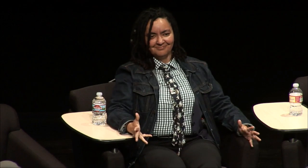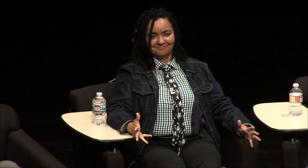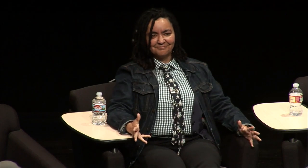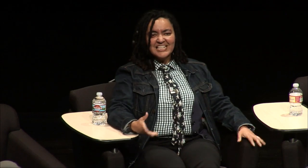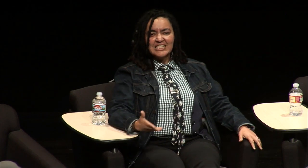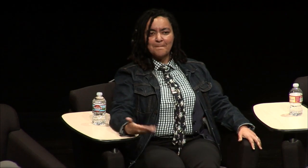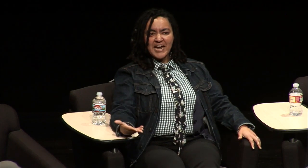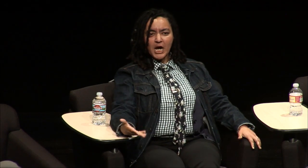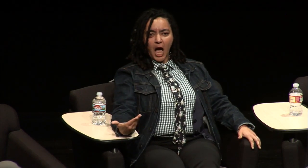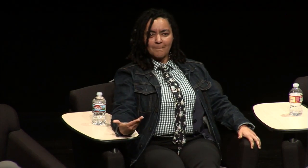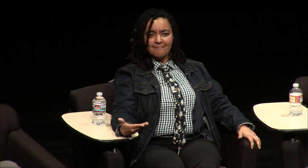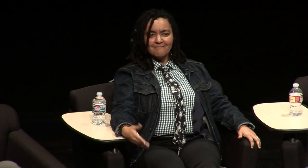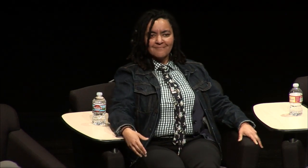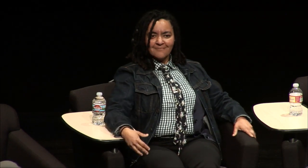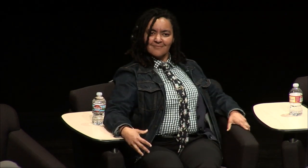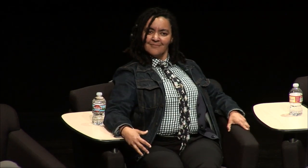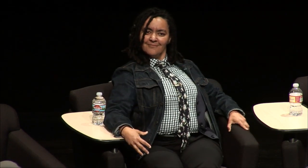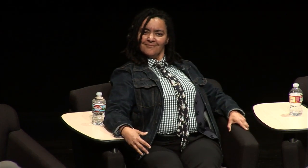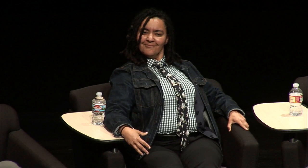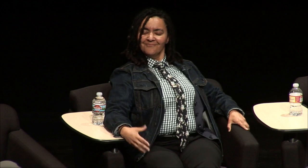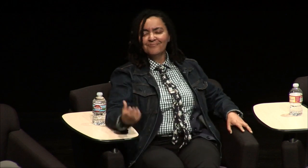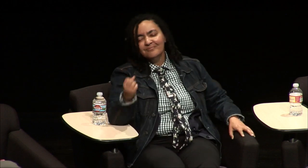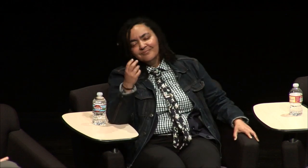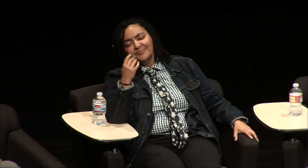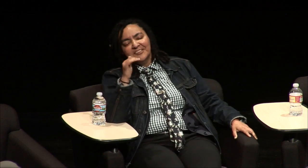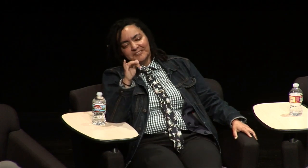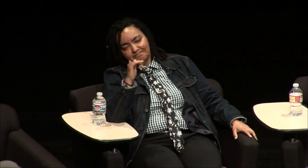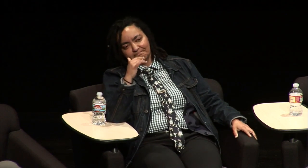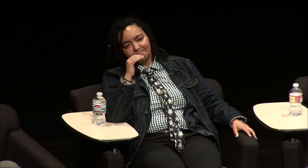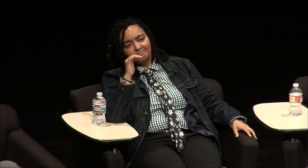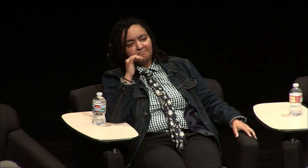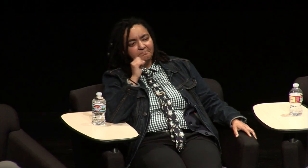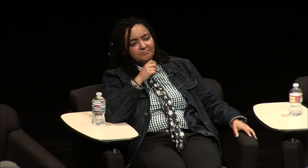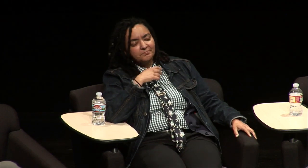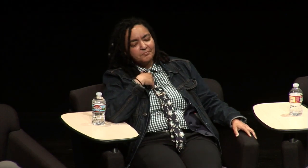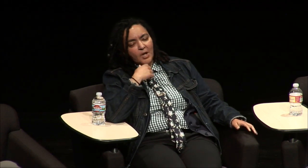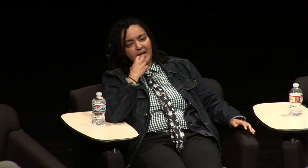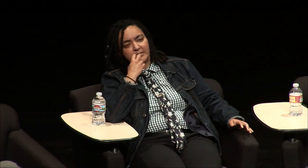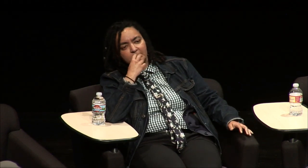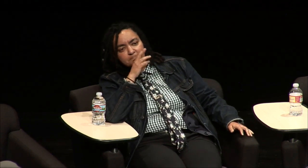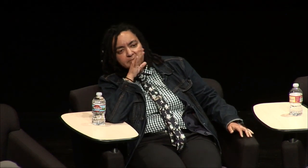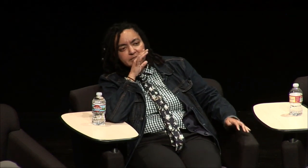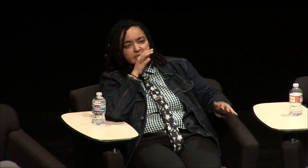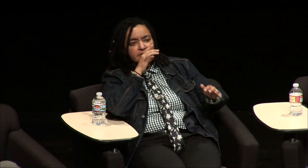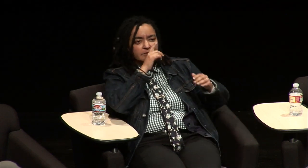wasn't right let me try that again let me speak up enunciate that kind of thing